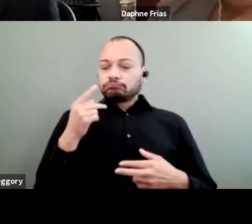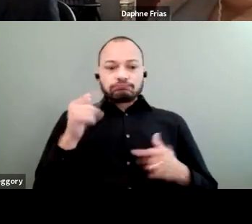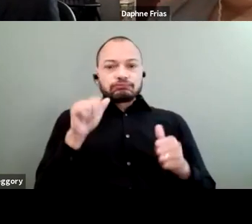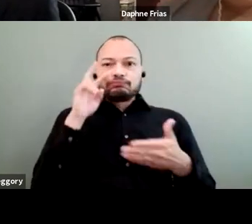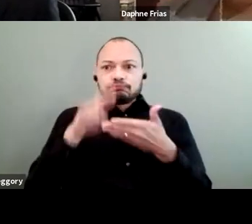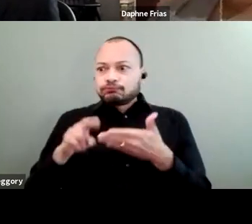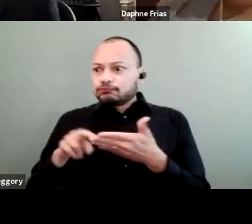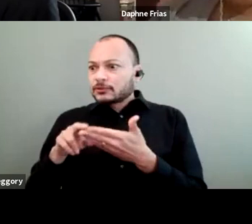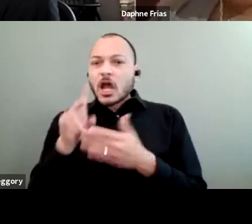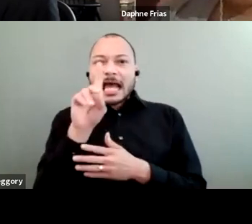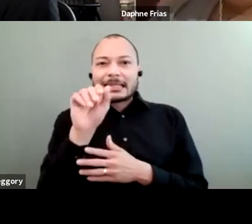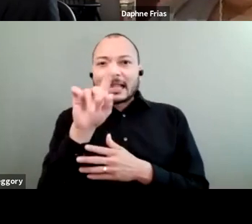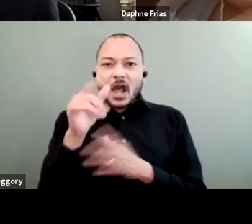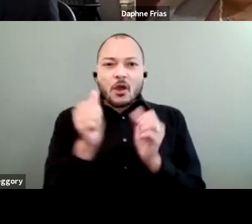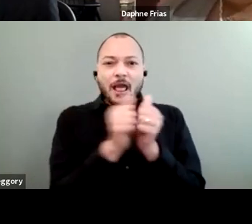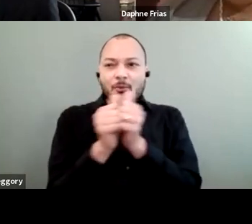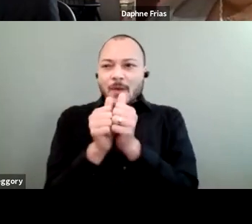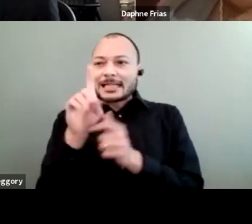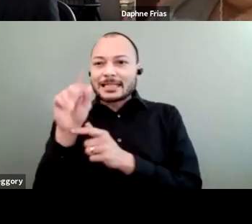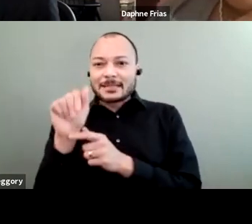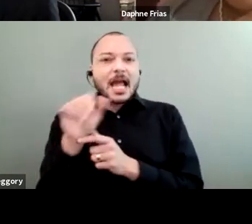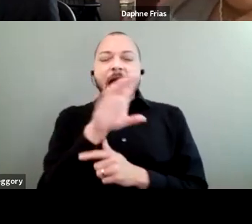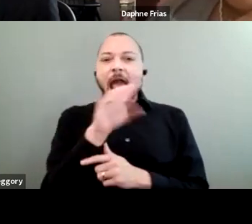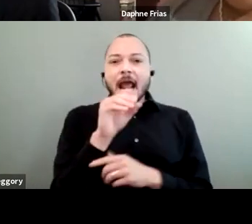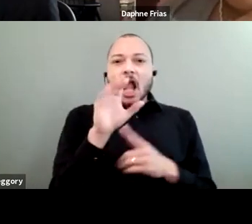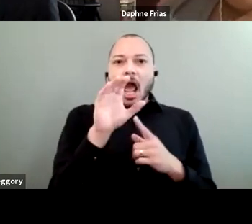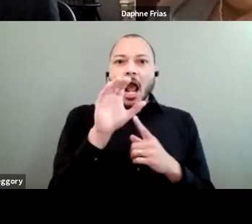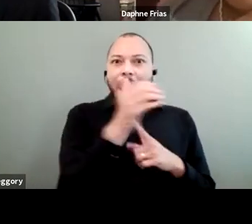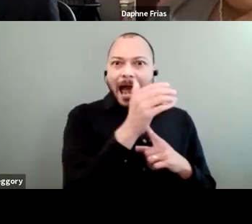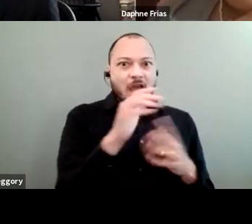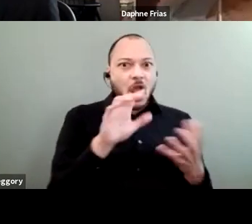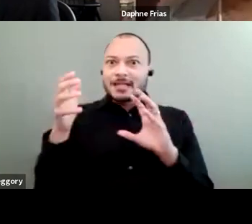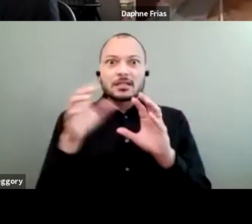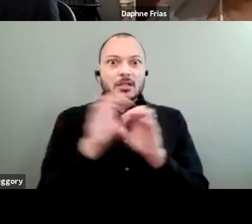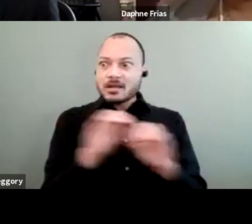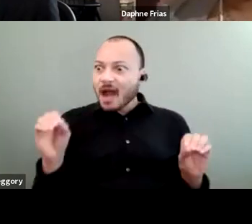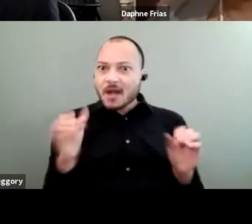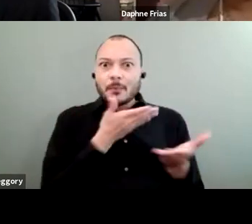and the climate crisis, there is none. So I really think that we need